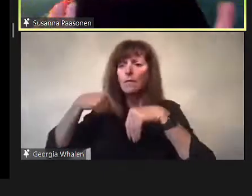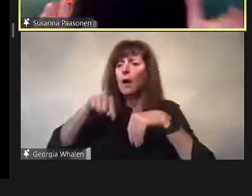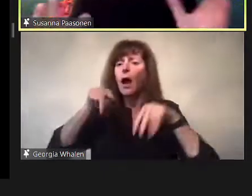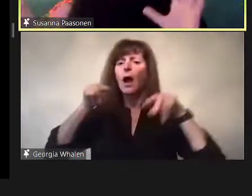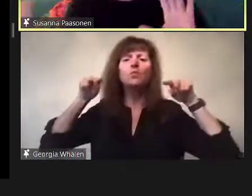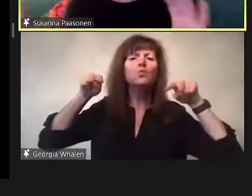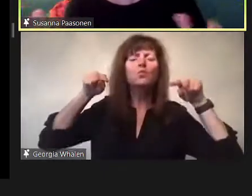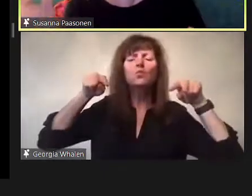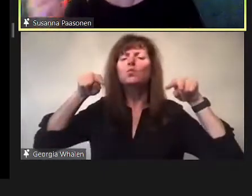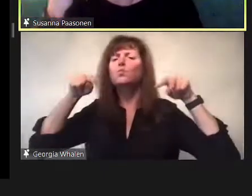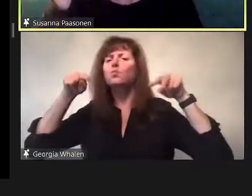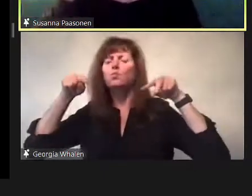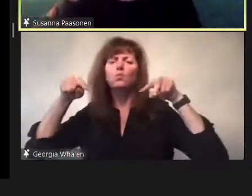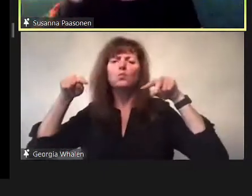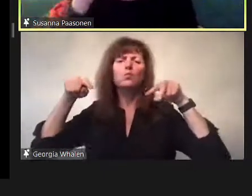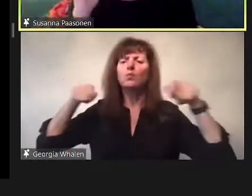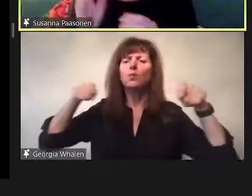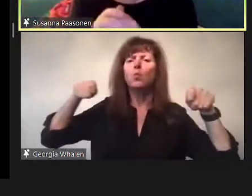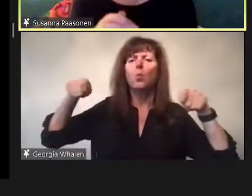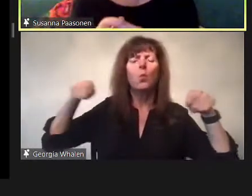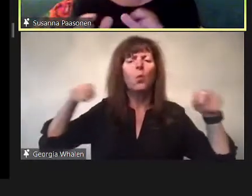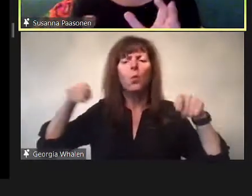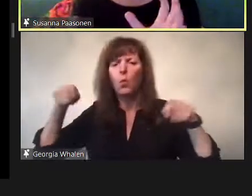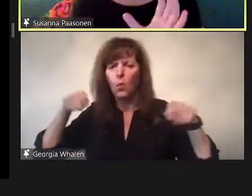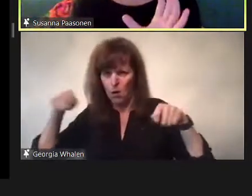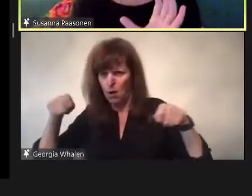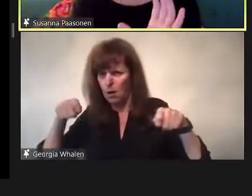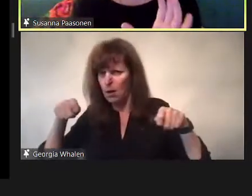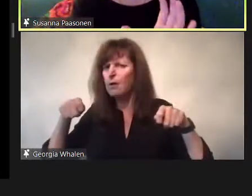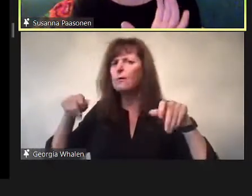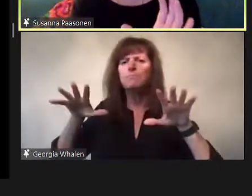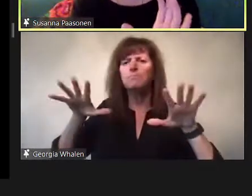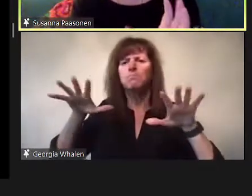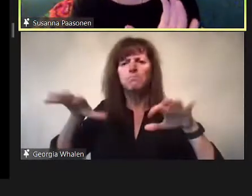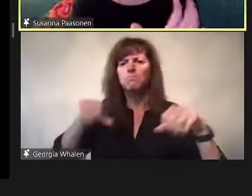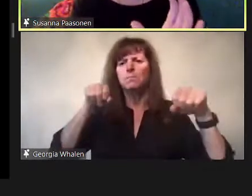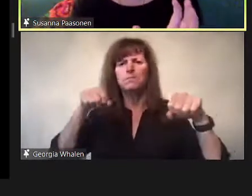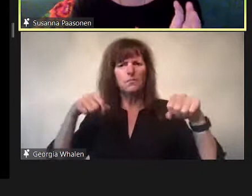are really doing a balancing act.